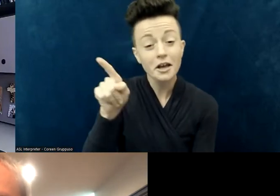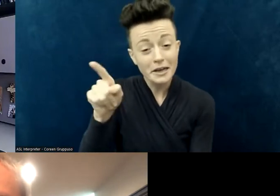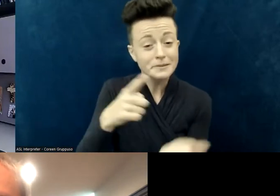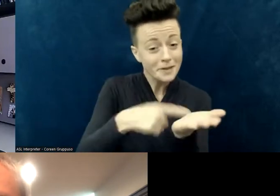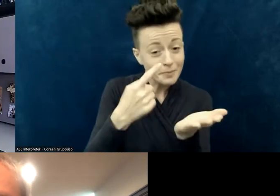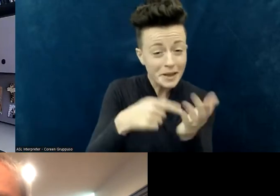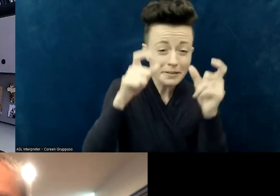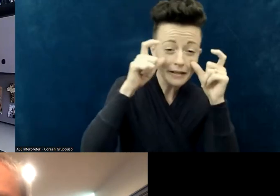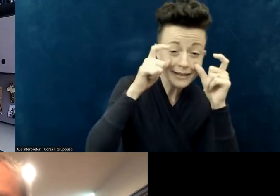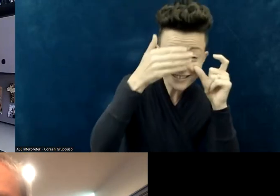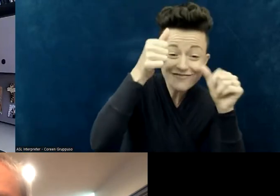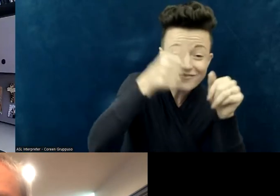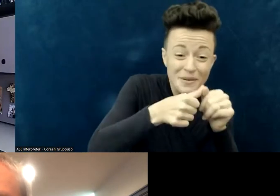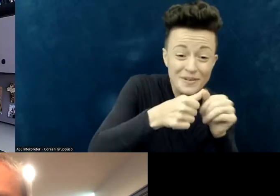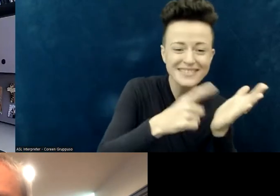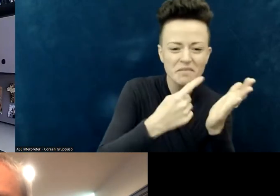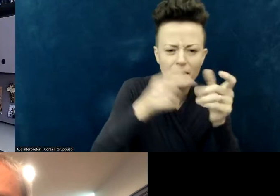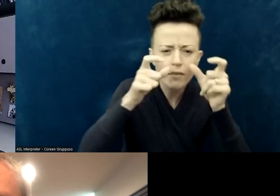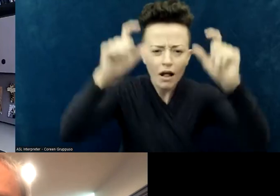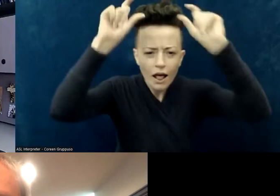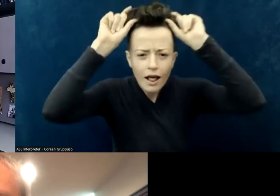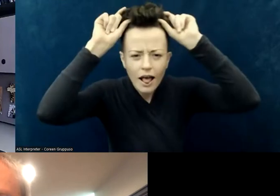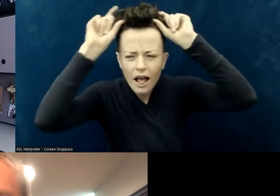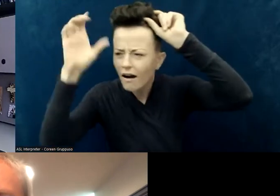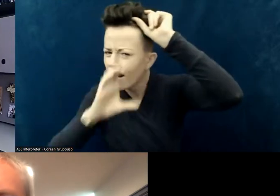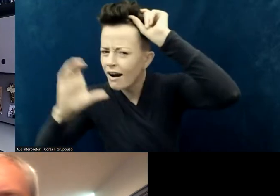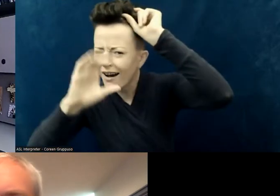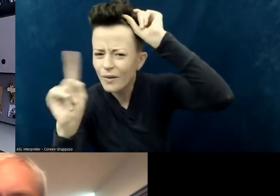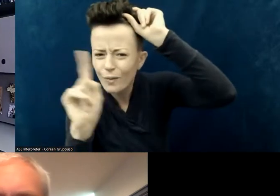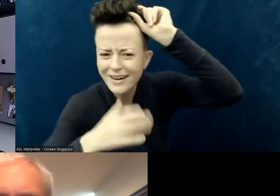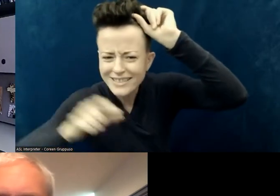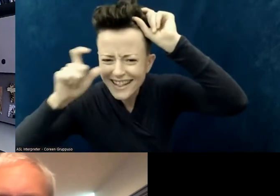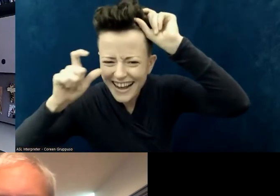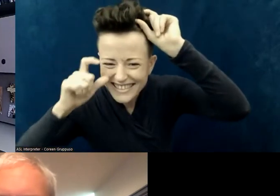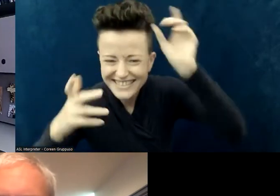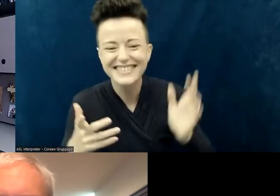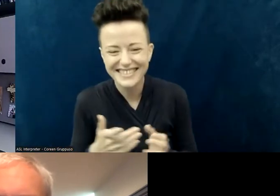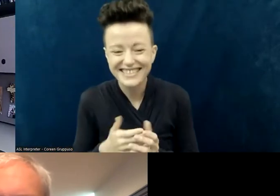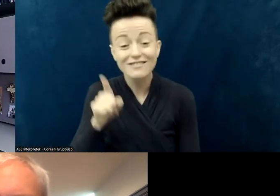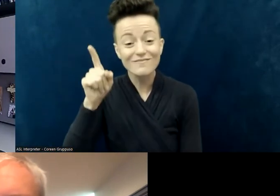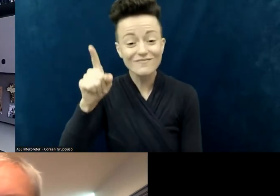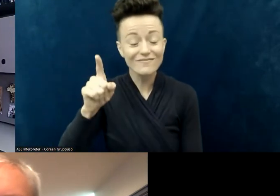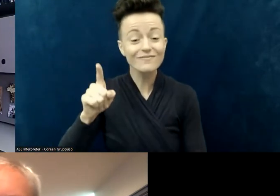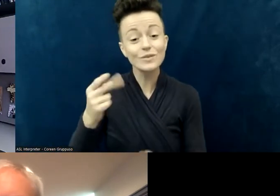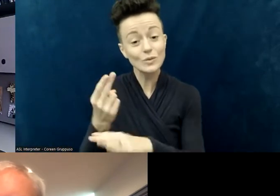"other times, they are perched precariously on top of her head. "She uses a white AAC communication device."